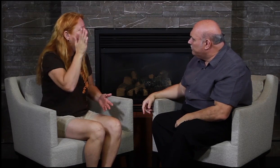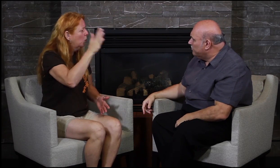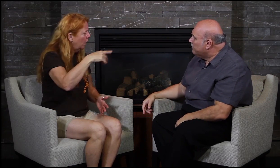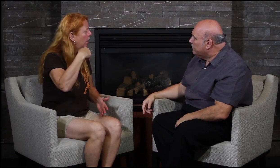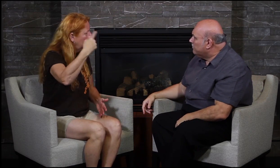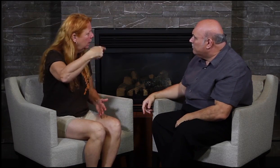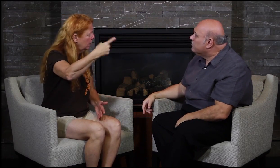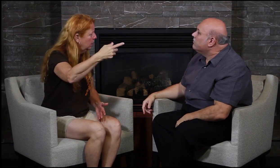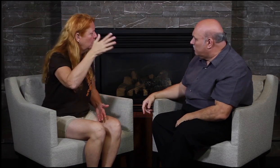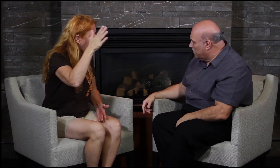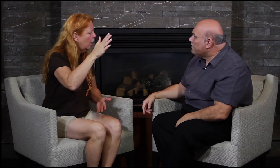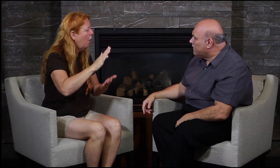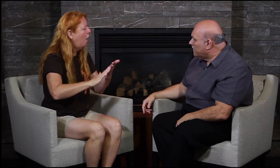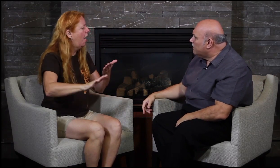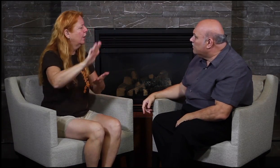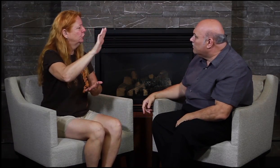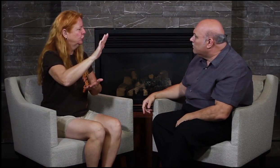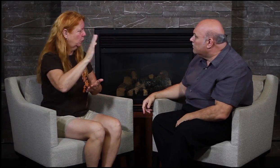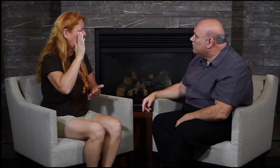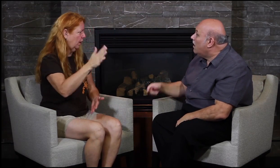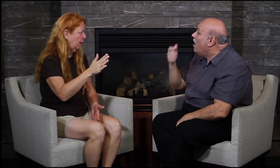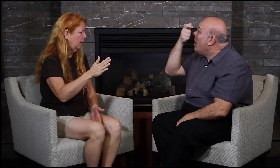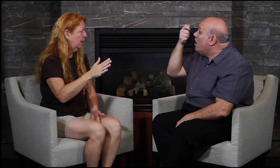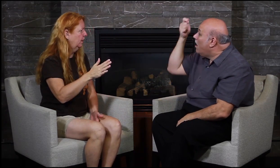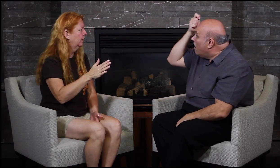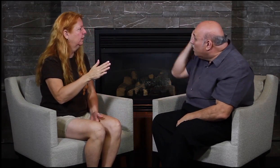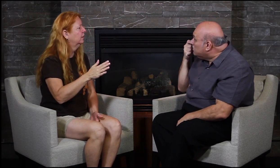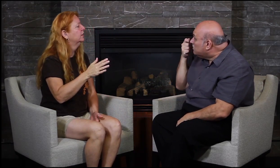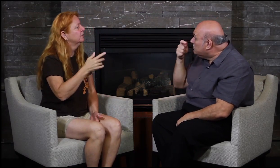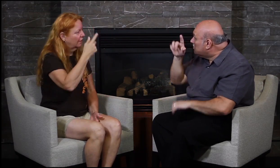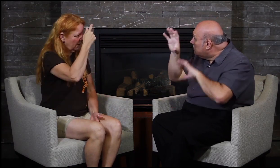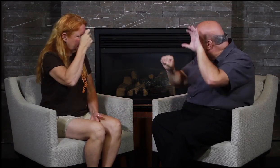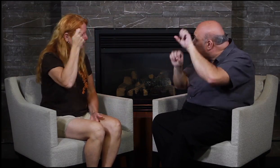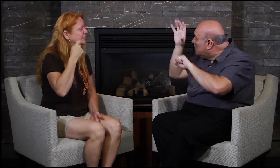I will be taking college courses to learn